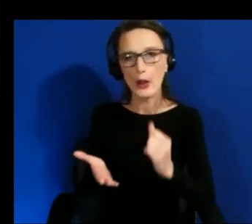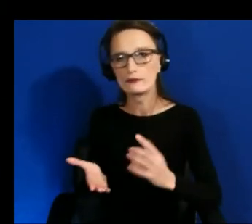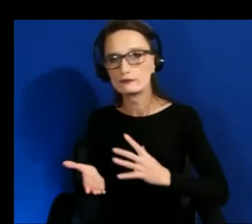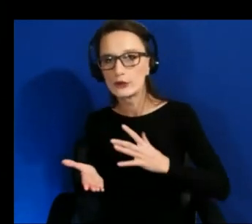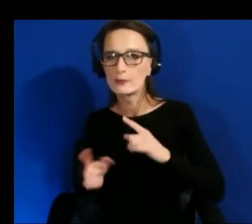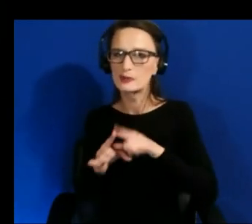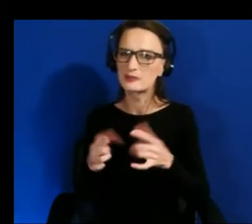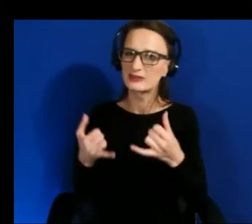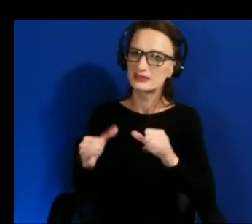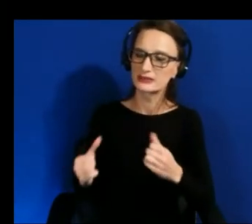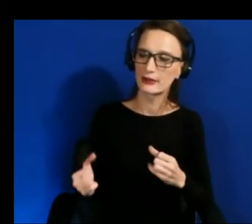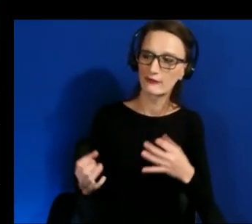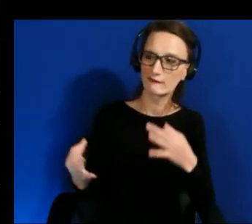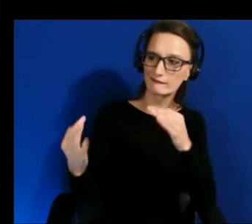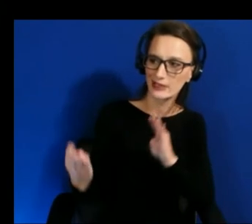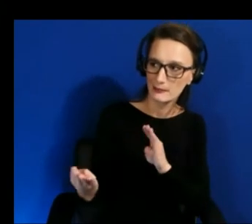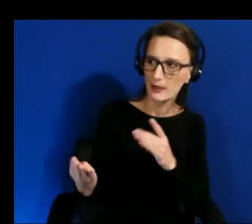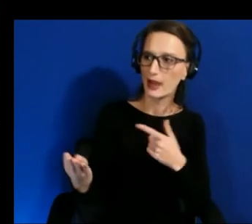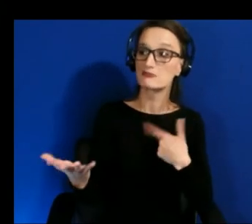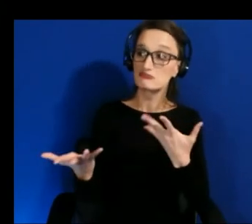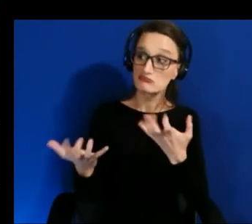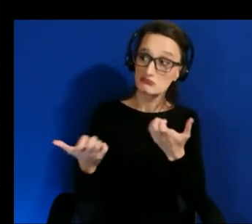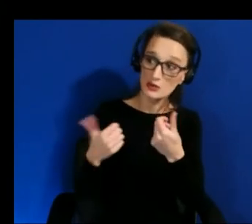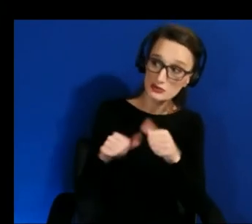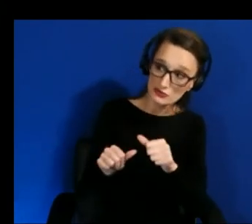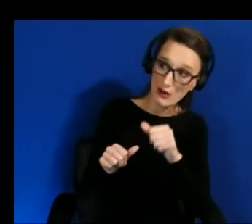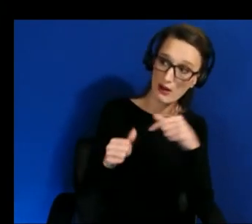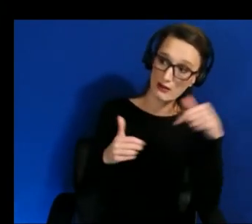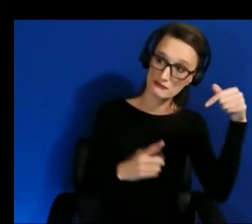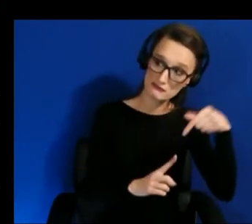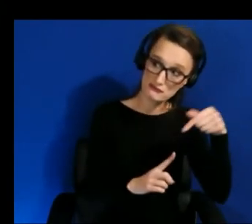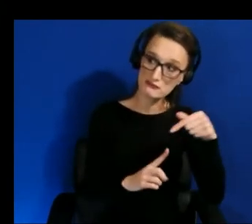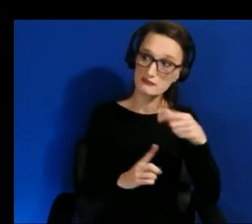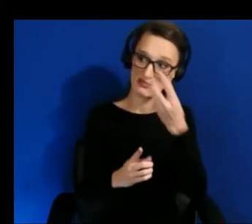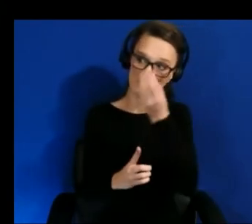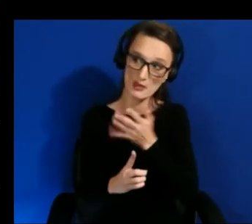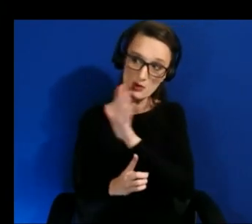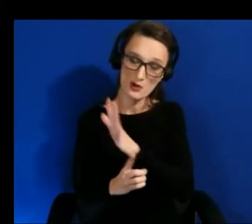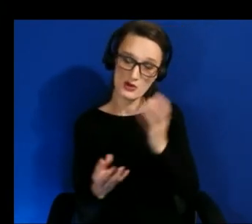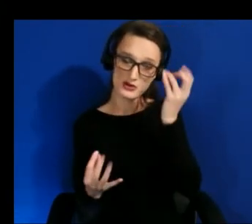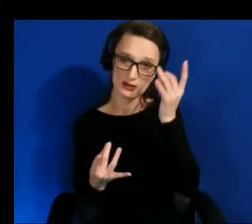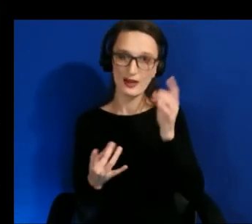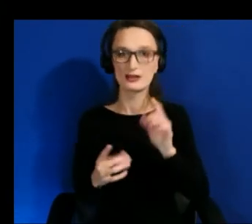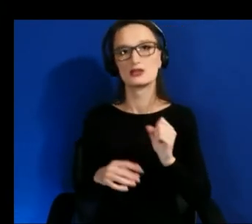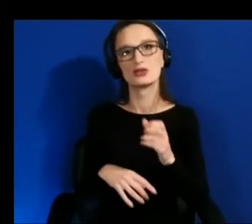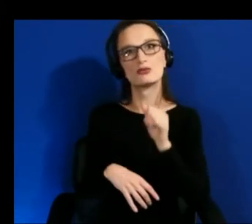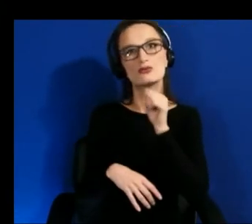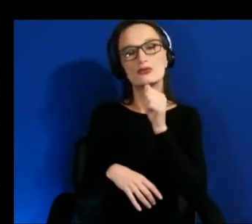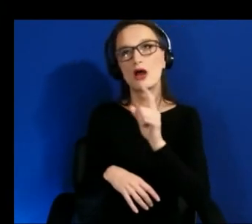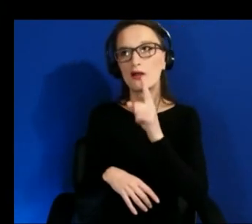not systematic or fancy in any way but um that was actually what gave me the idea of the scaffolding